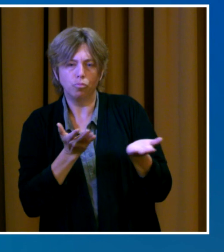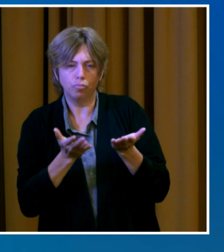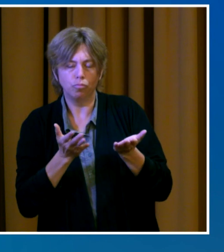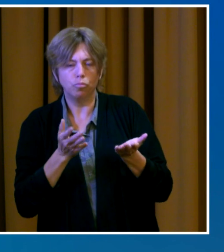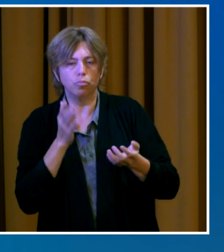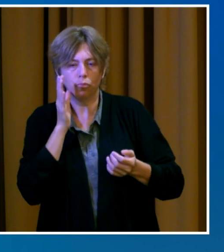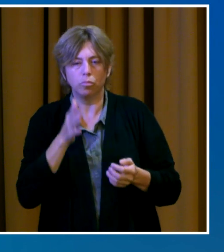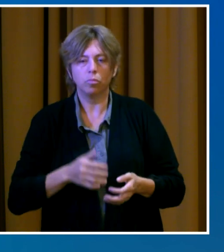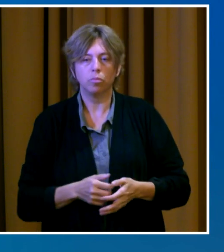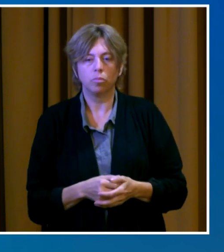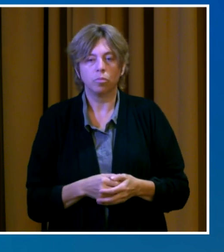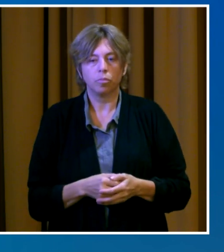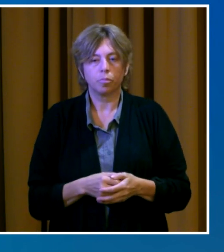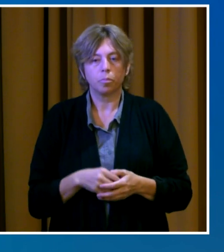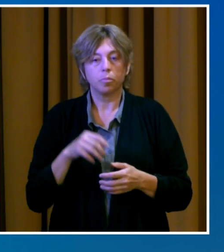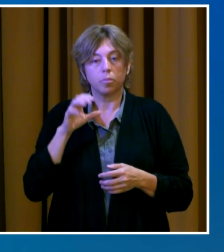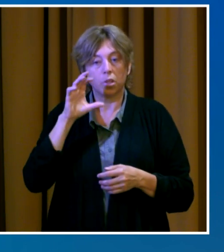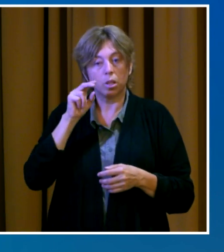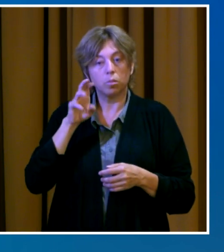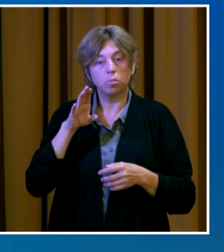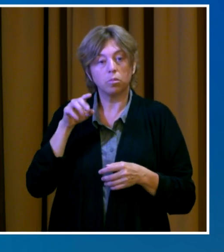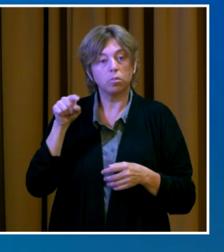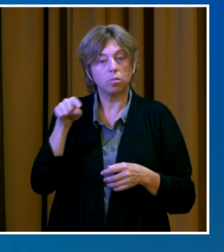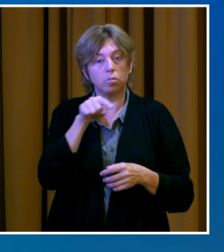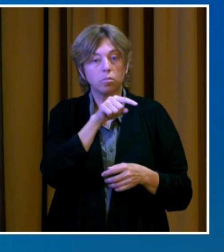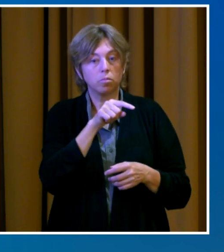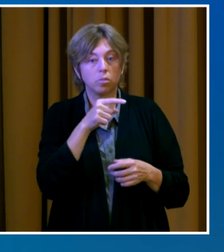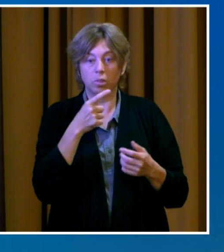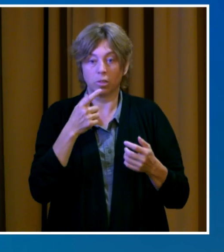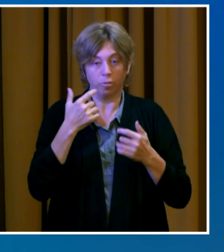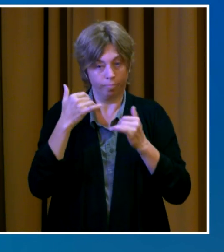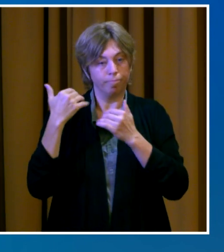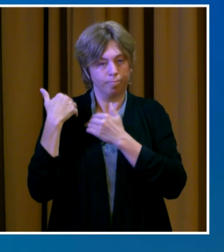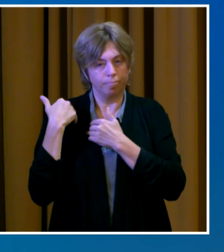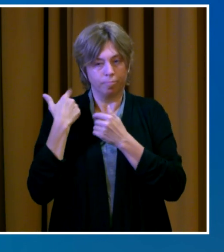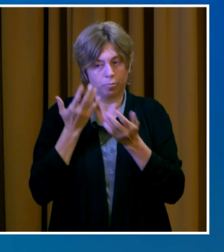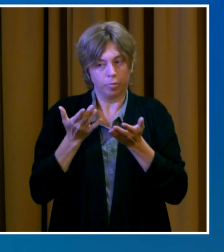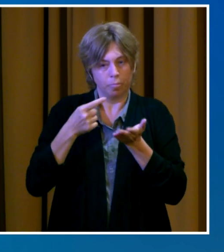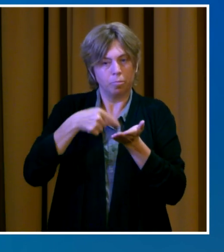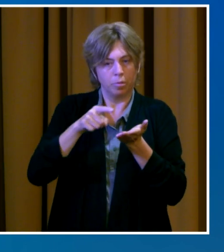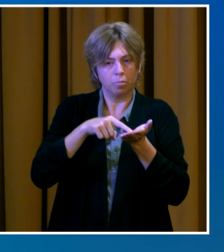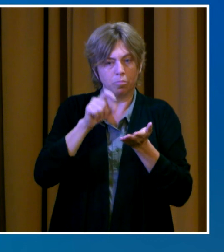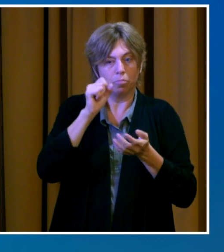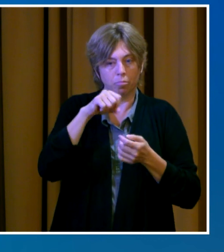utility services, but have until September 30th to catch up on